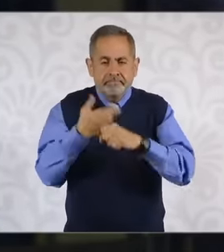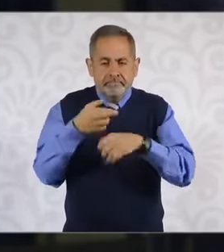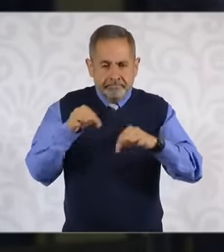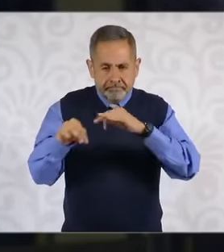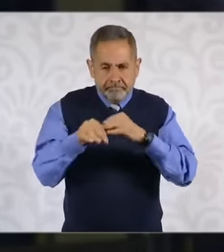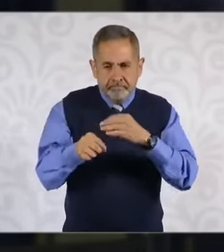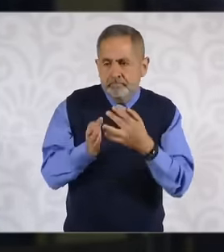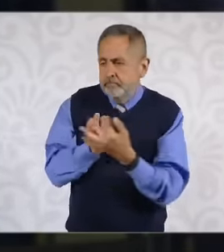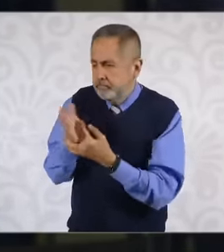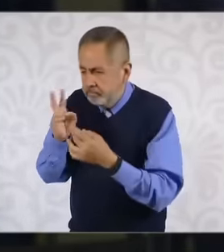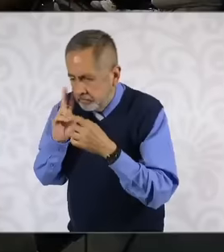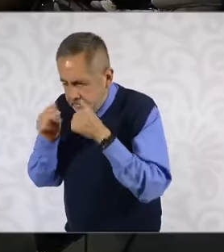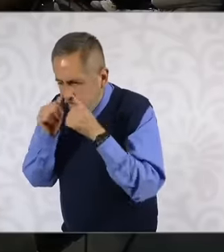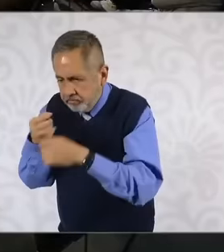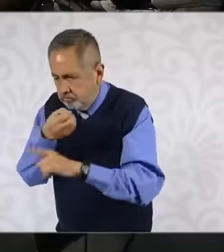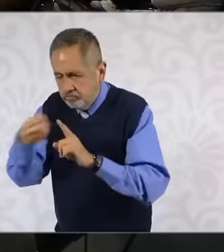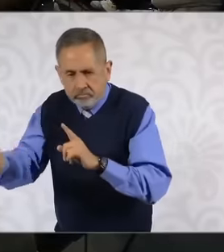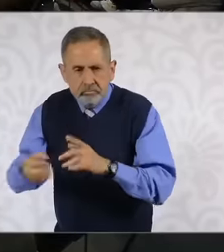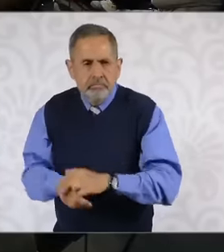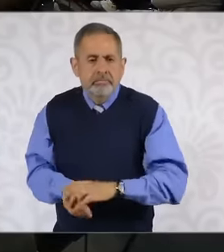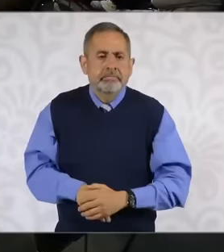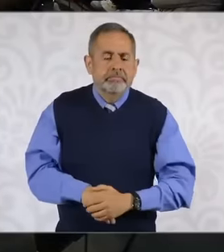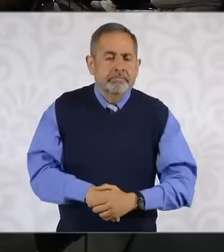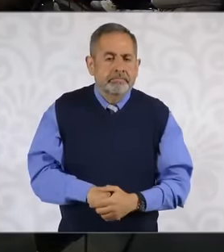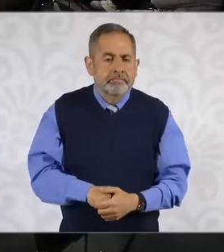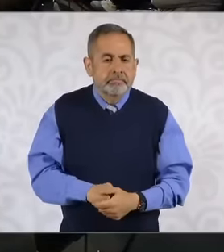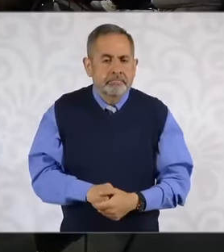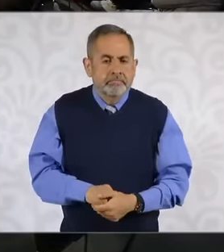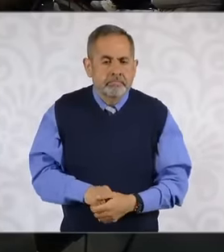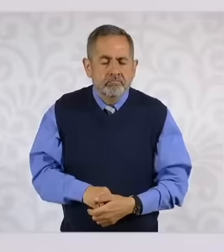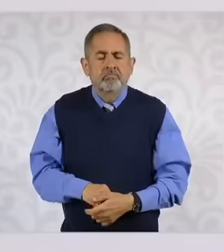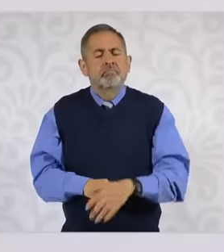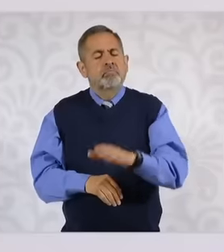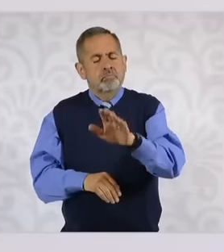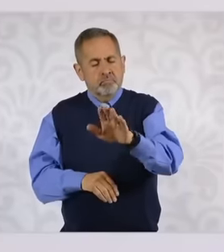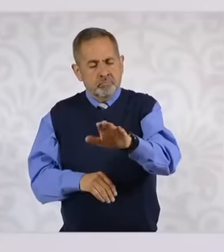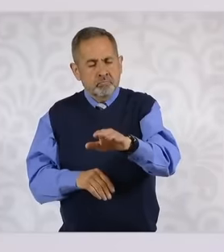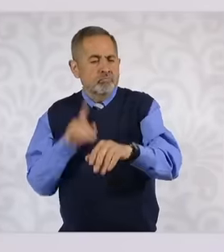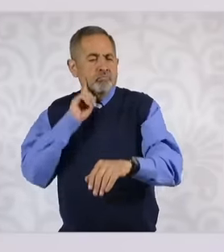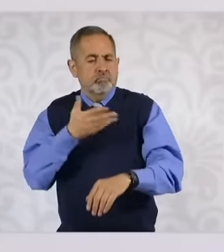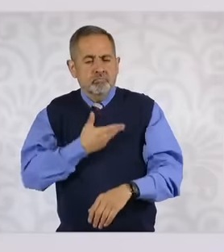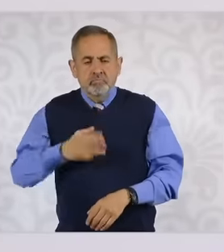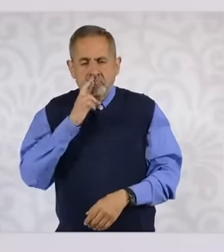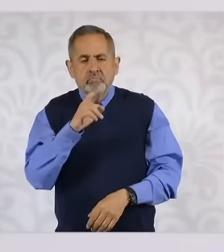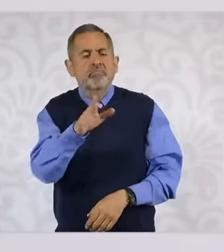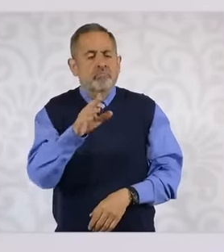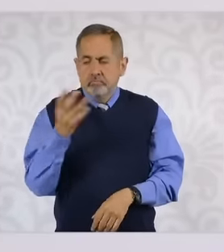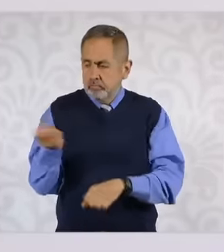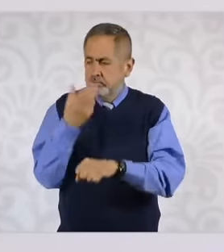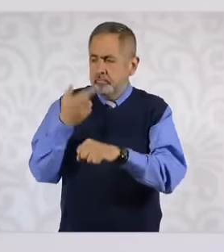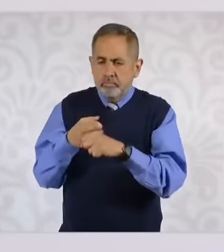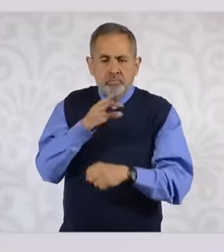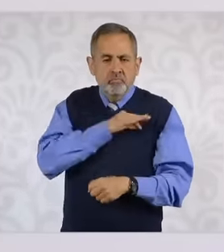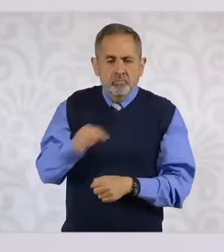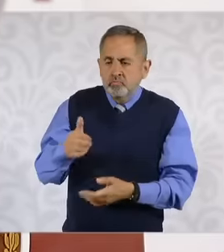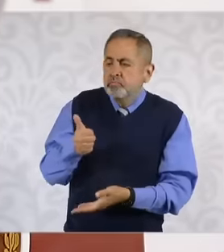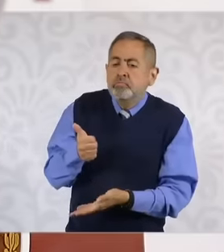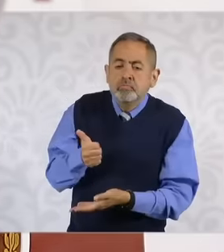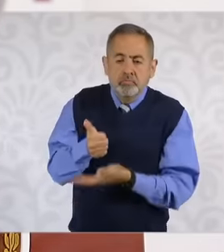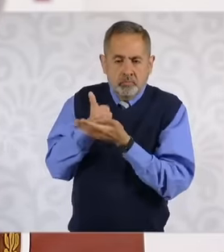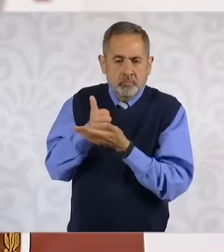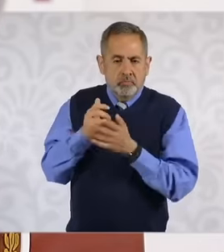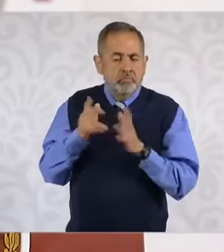of Labor the secretary can contact them and can facilitate but the Government does not